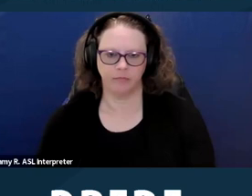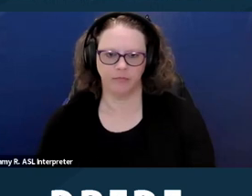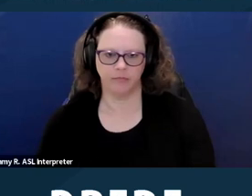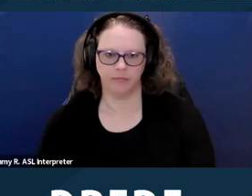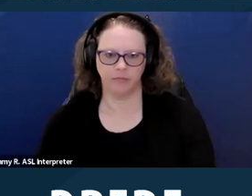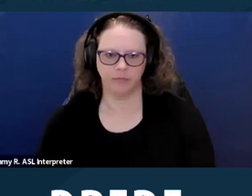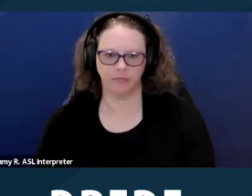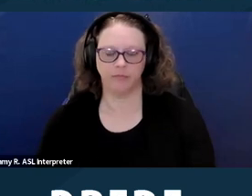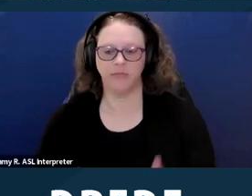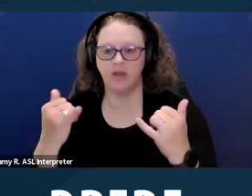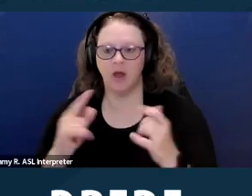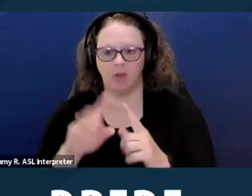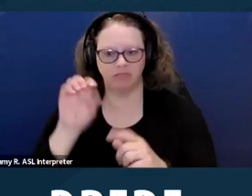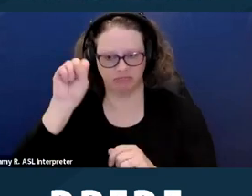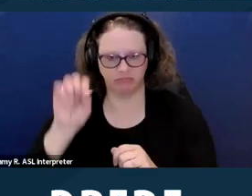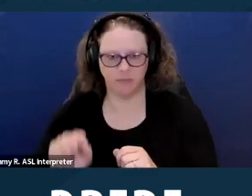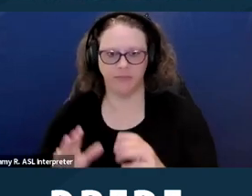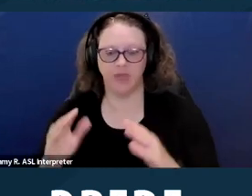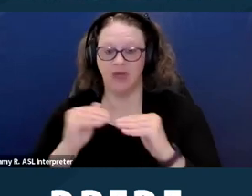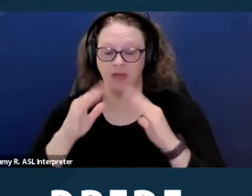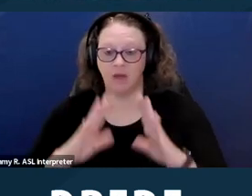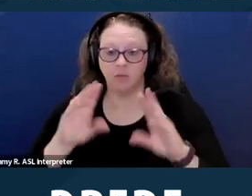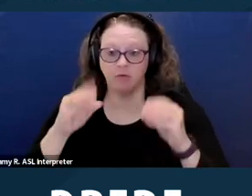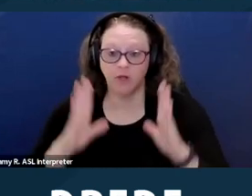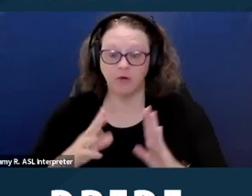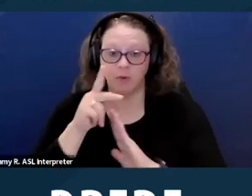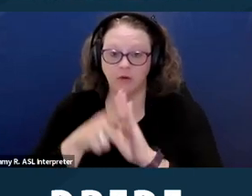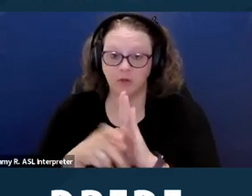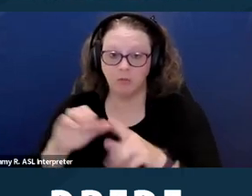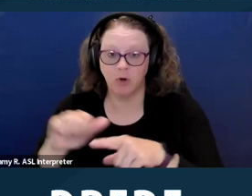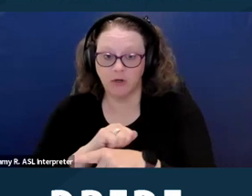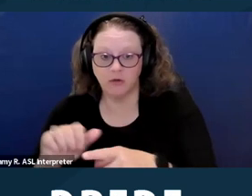And I'm going to read it. A housing provider's policy or practice regarding criminal history